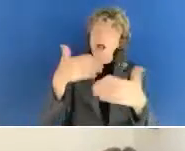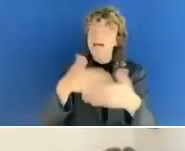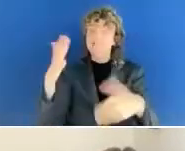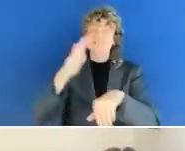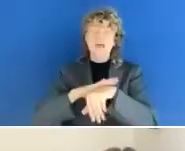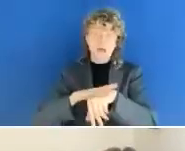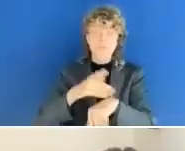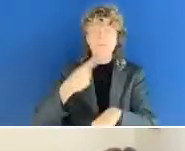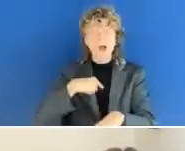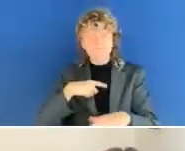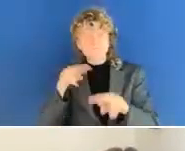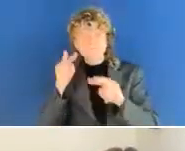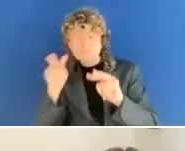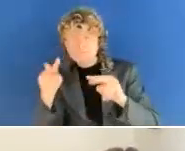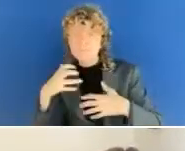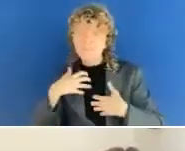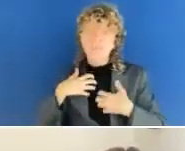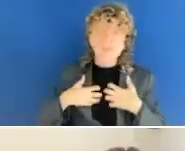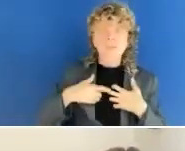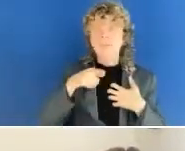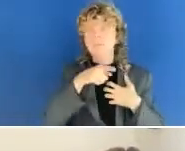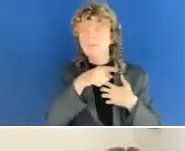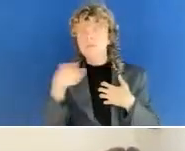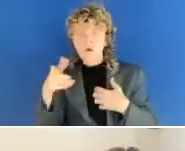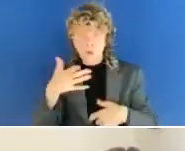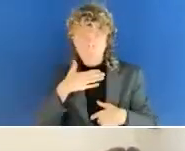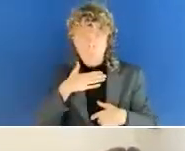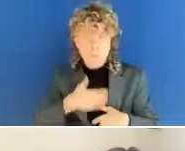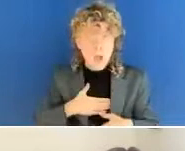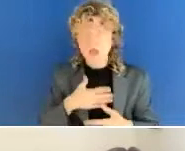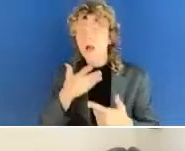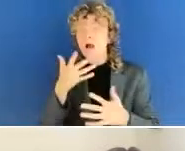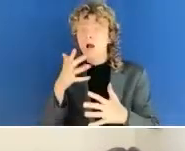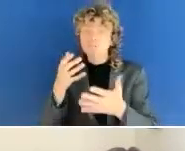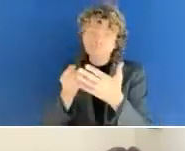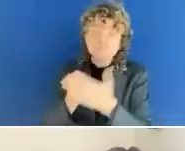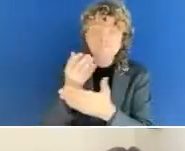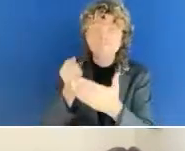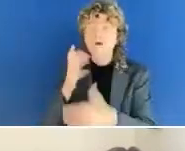the audience, if you align with the they are looking to see if you align with their